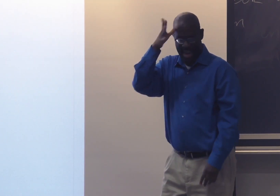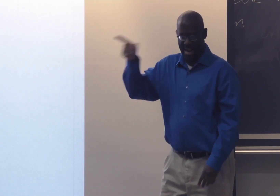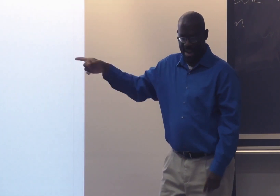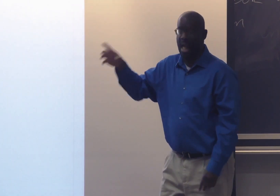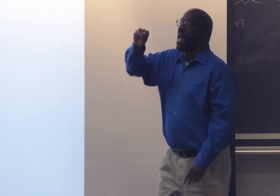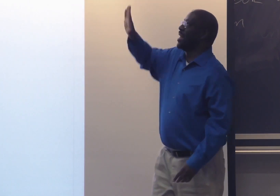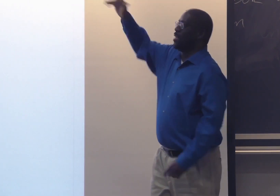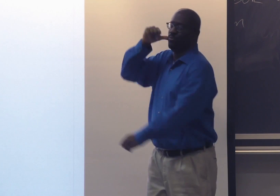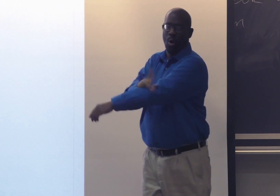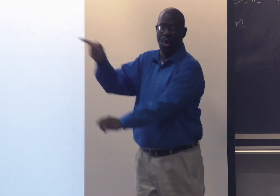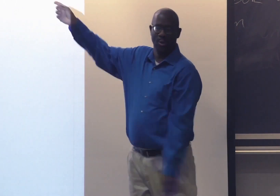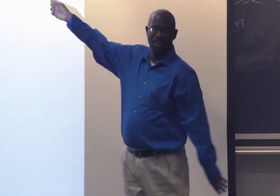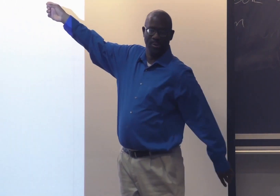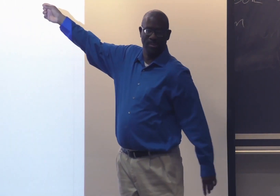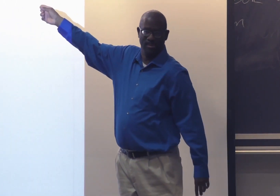That's their mom and dad.